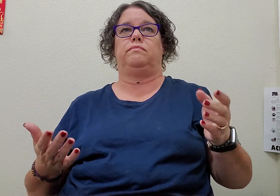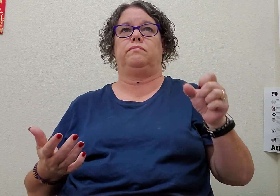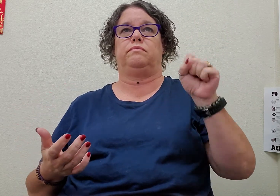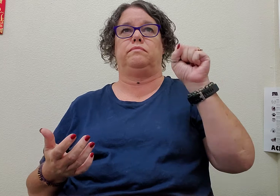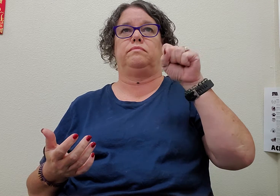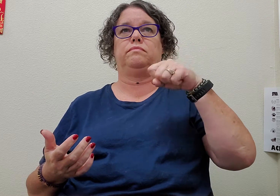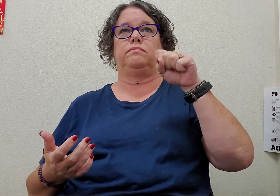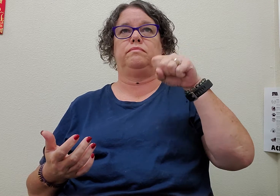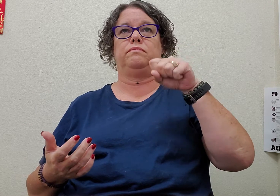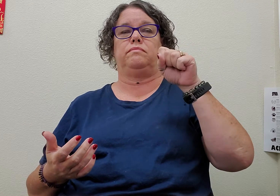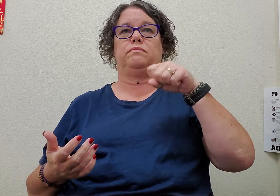yes